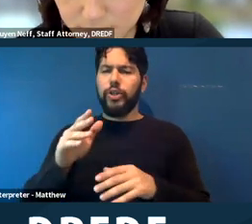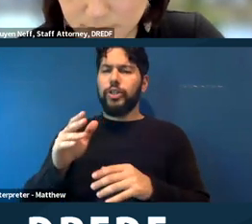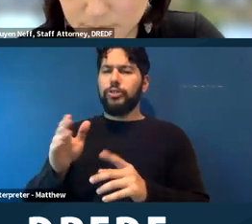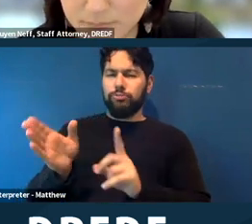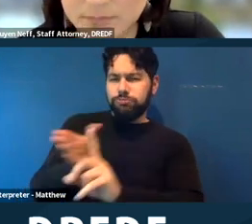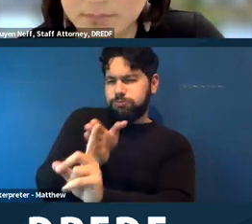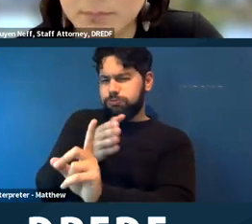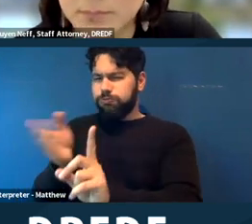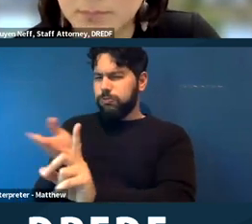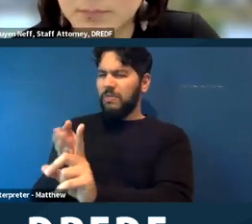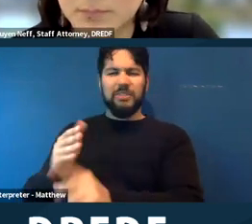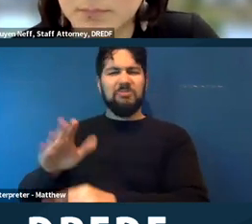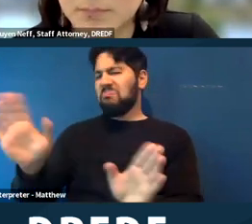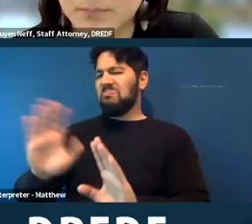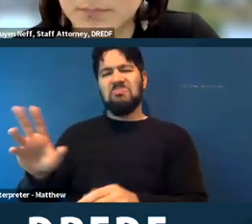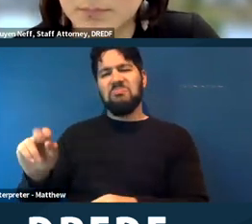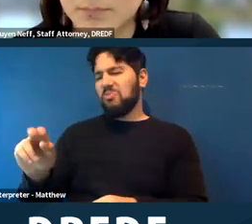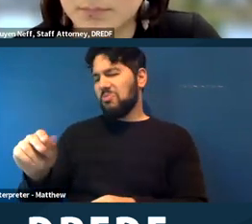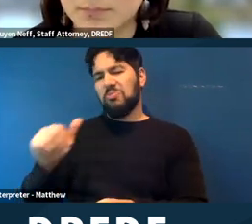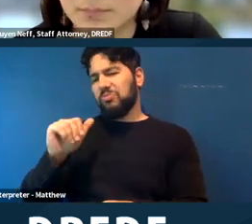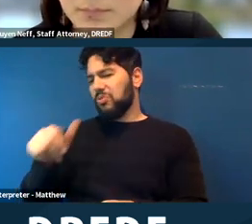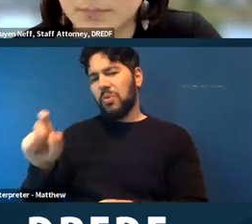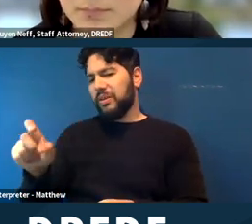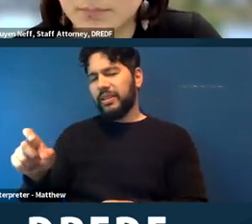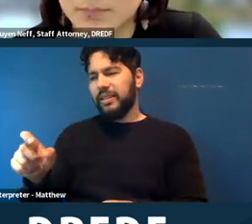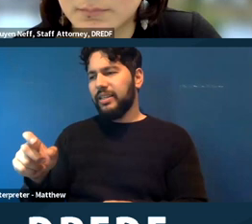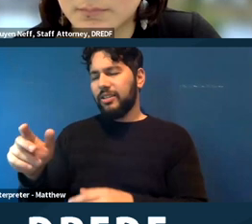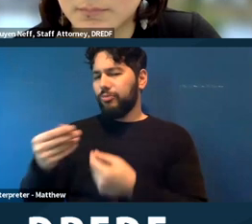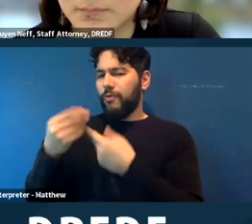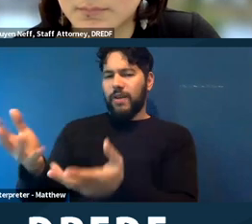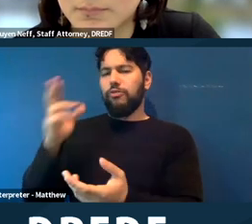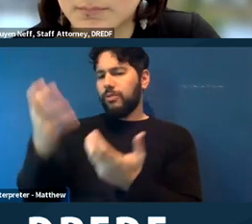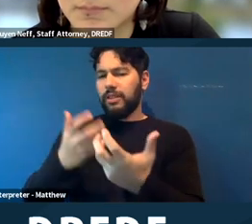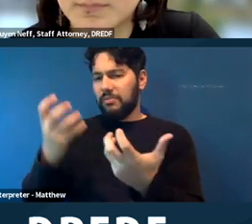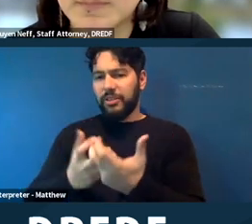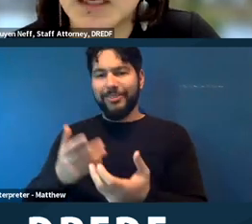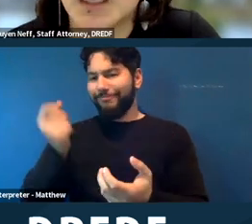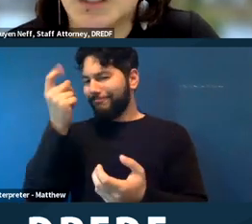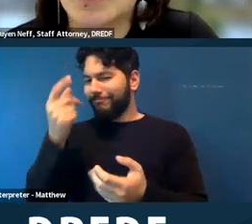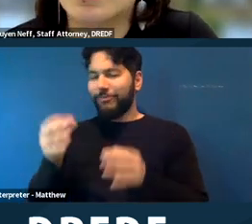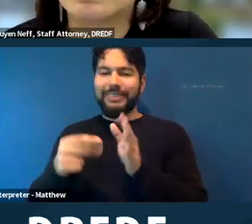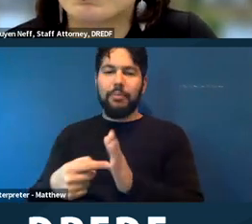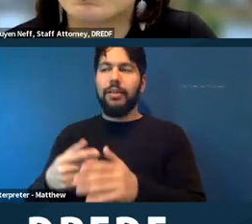they knew we cleared the park at 7 a.m., why did they sleep here last night. That's kind of how do